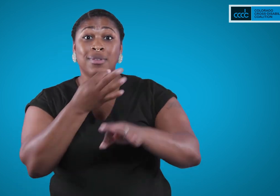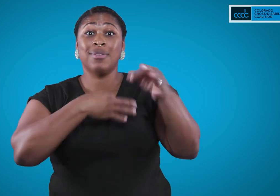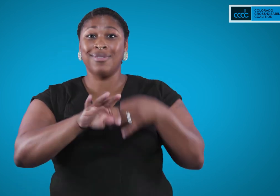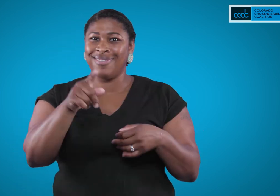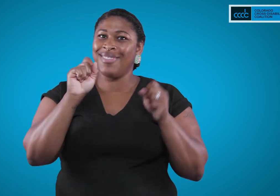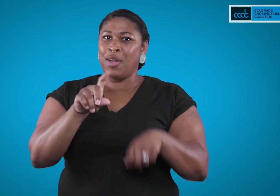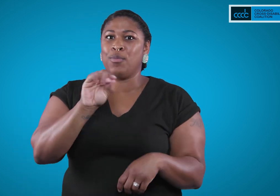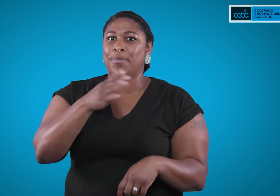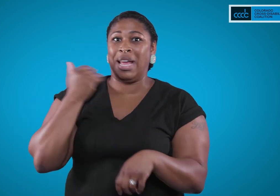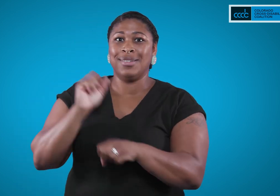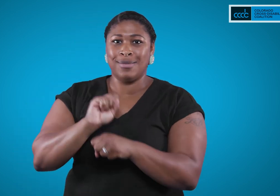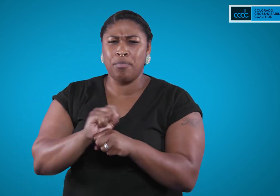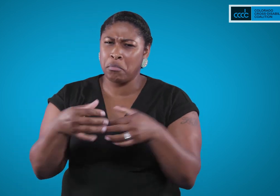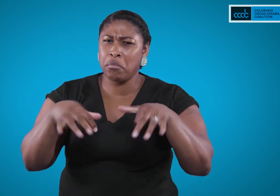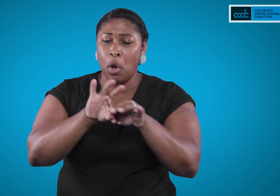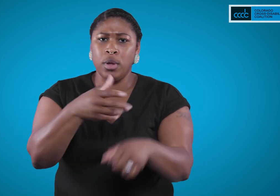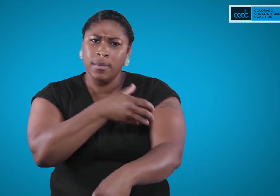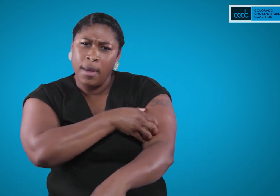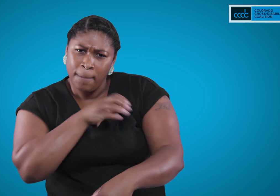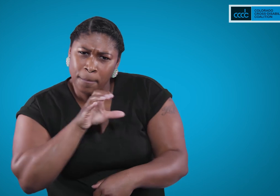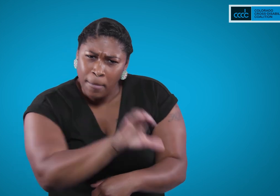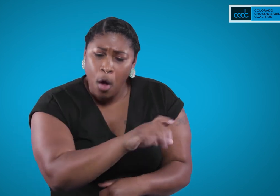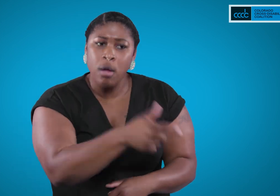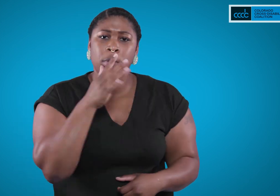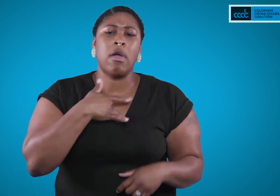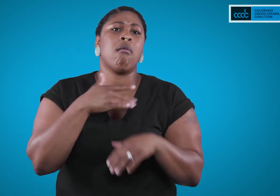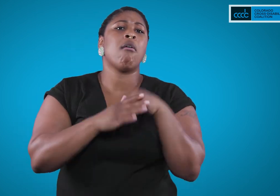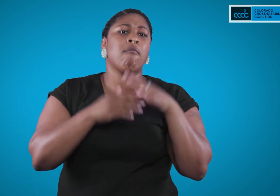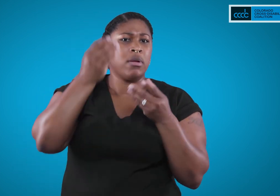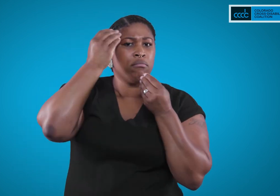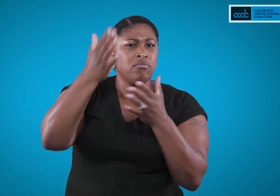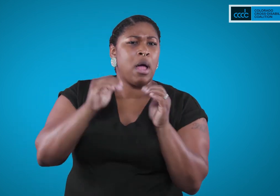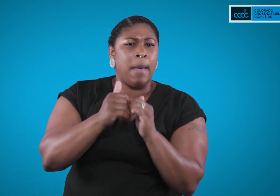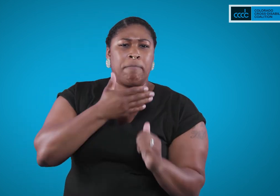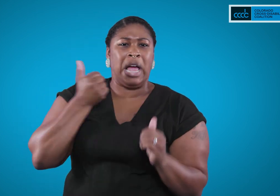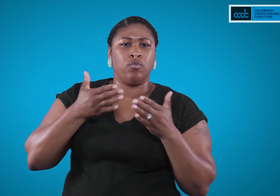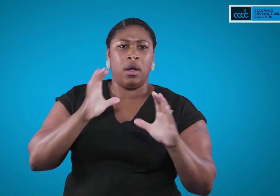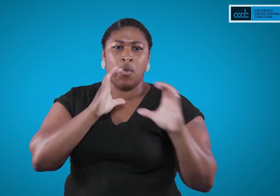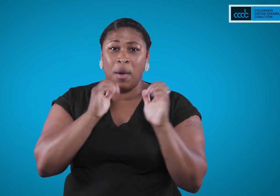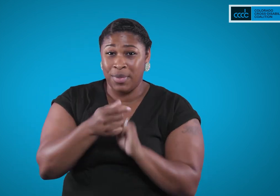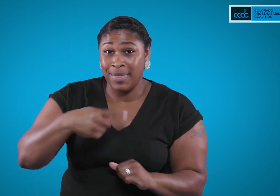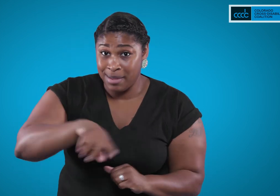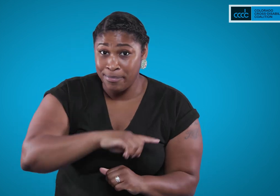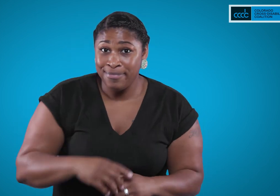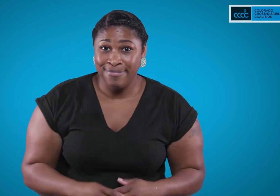in turn, allows you to do your best job. Empower them to show you they will feel more comfortable which, how to best communicate with them.